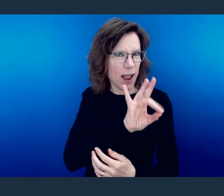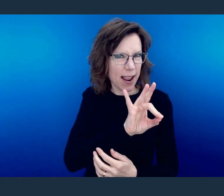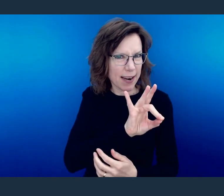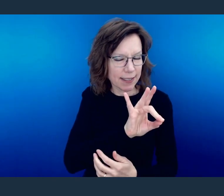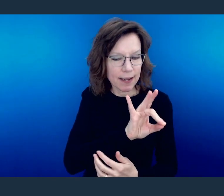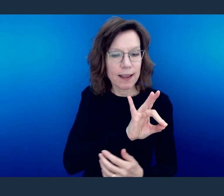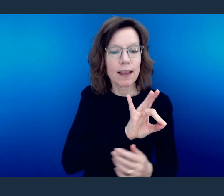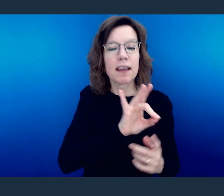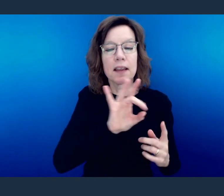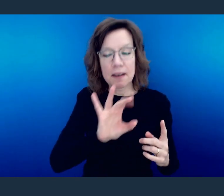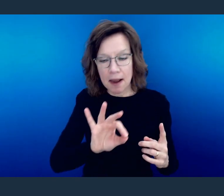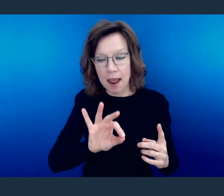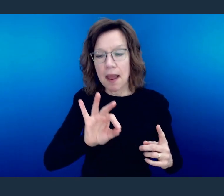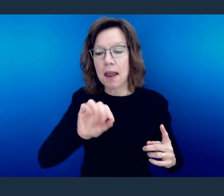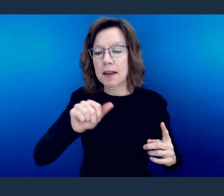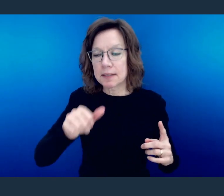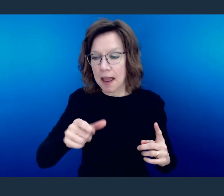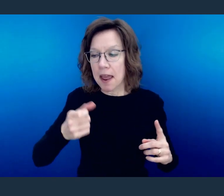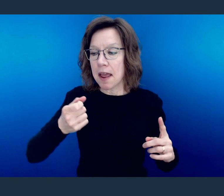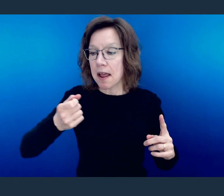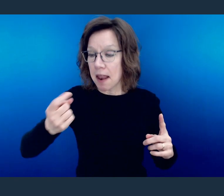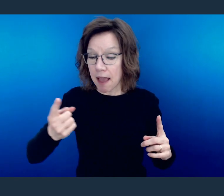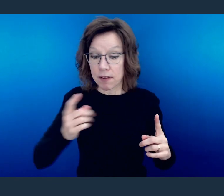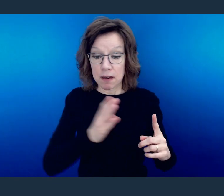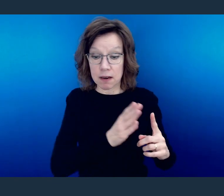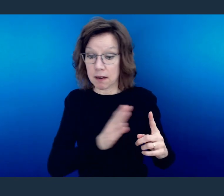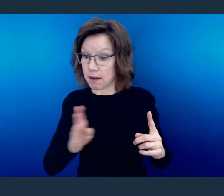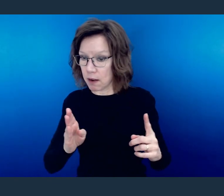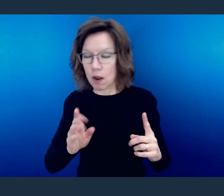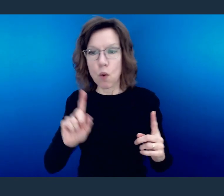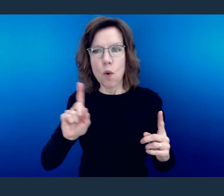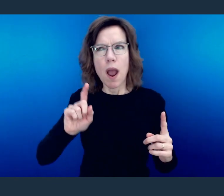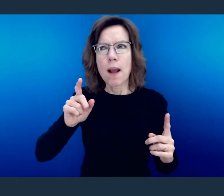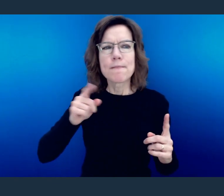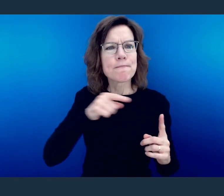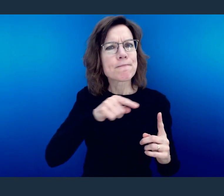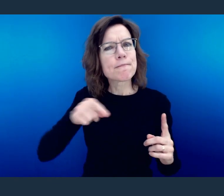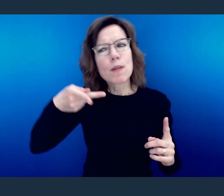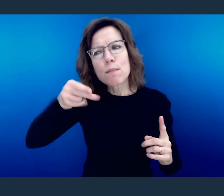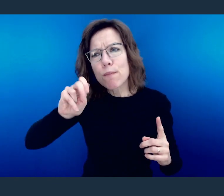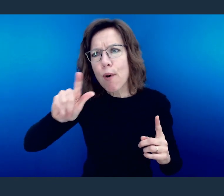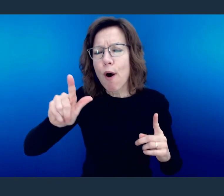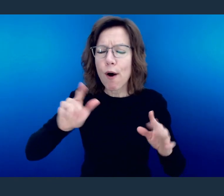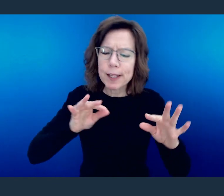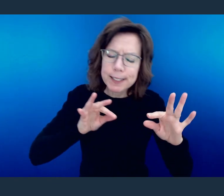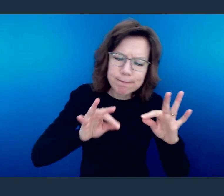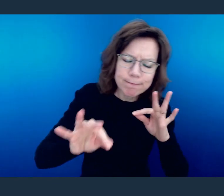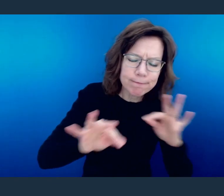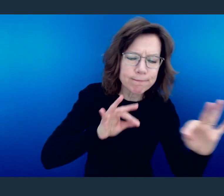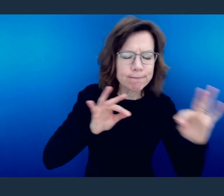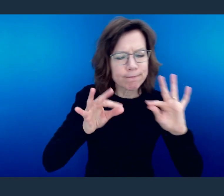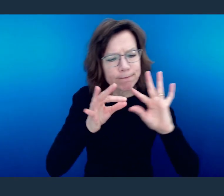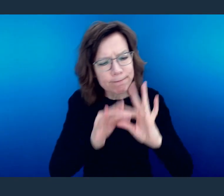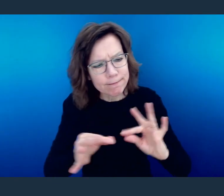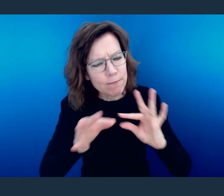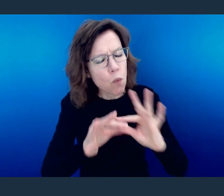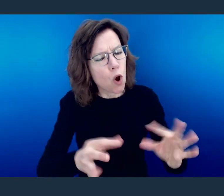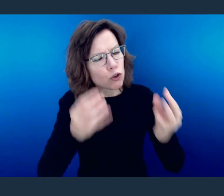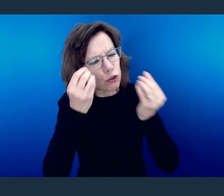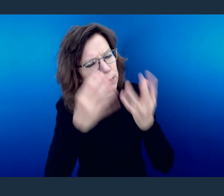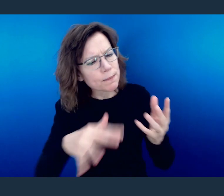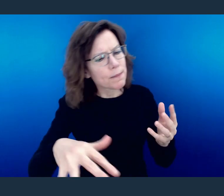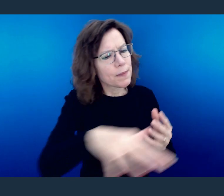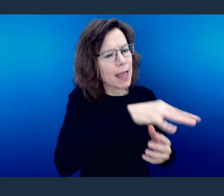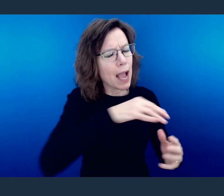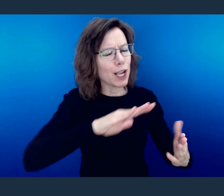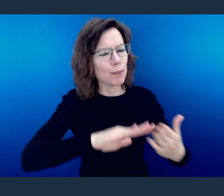here, we saw this stream of thought that Paul speaks as he tries to inform this Jewish and